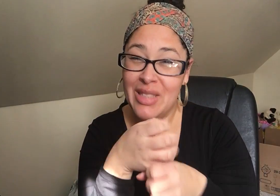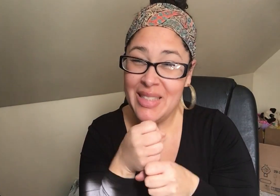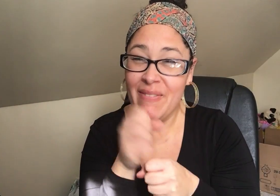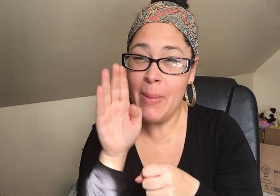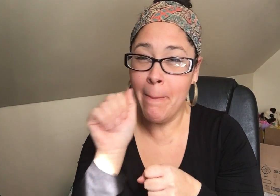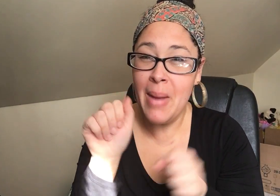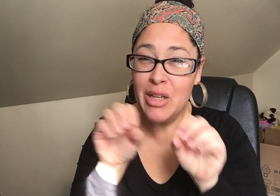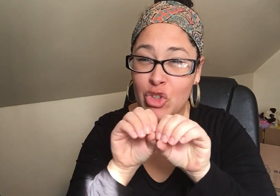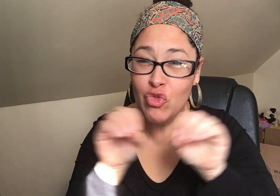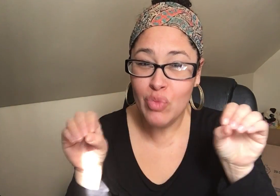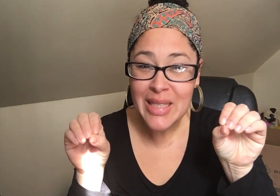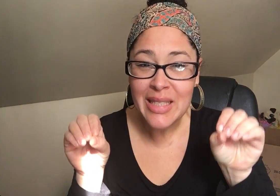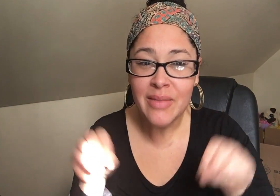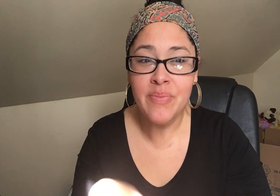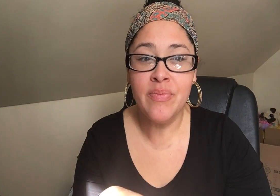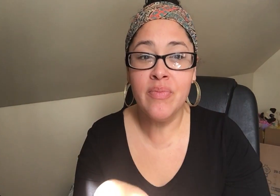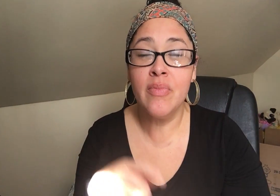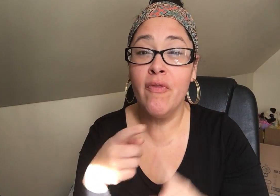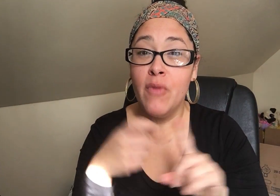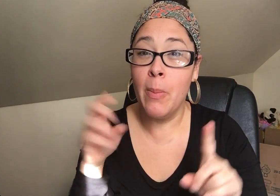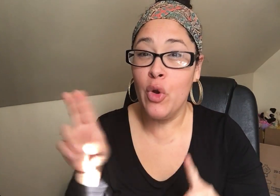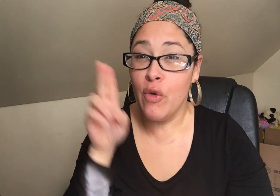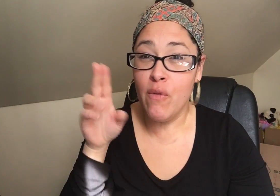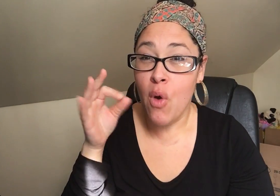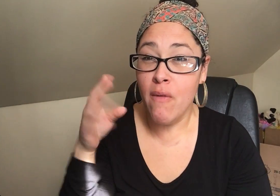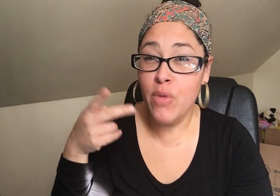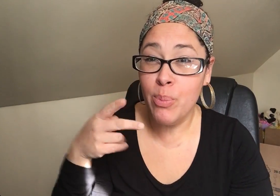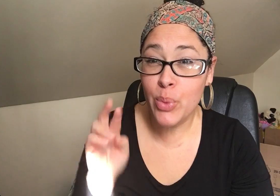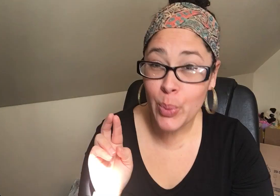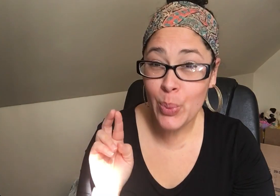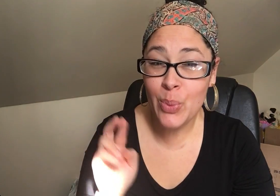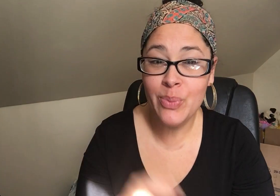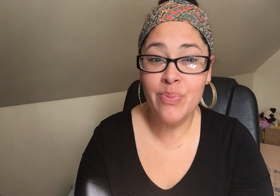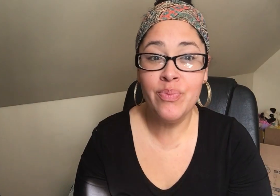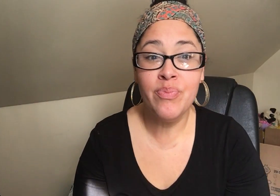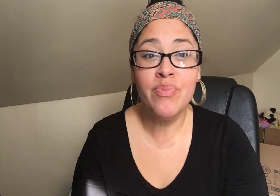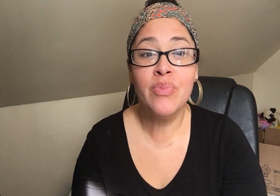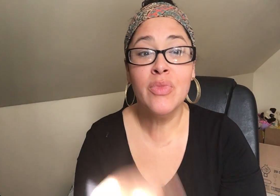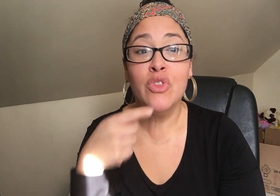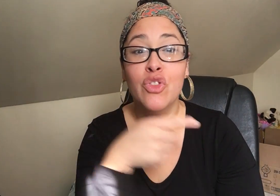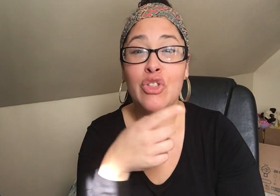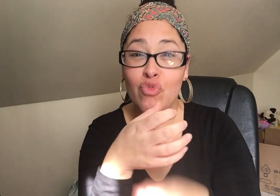she received a Bachelors from University of Puerto Rico Law School in 1966